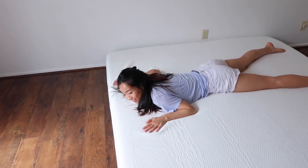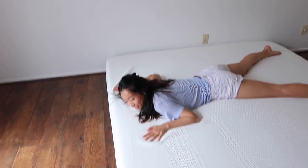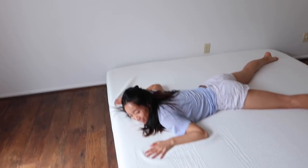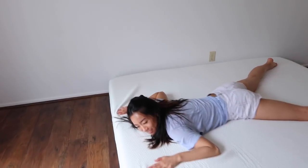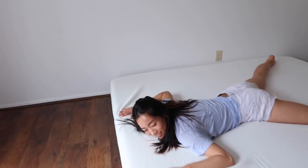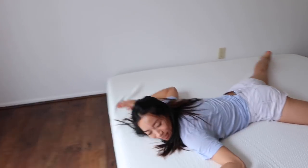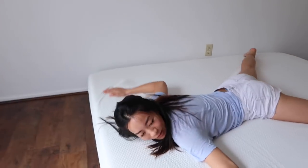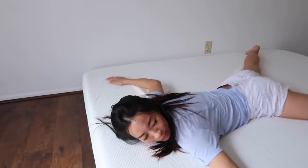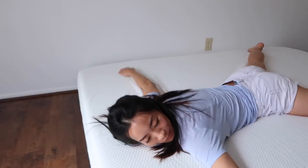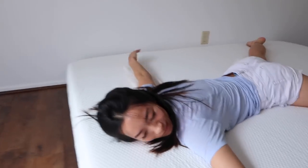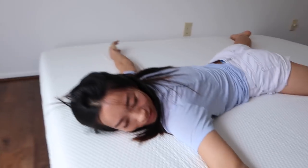Oh